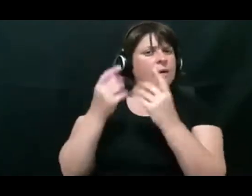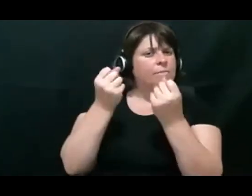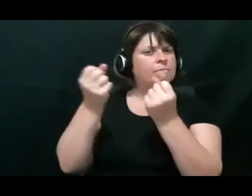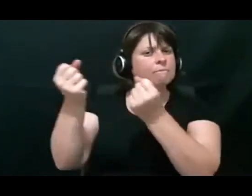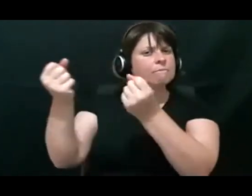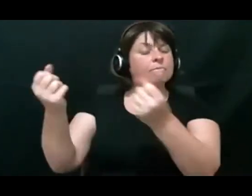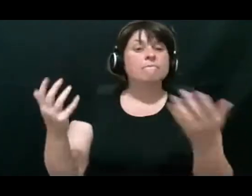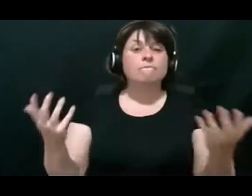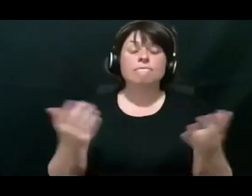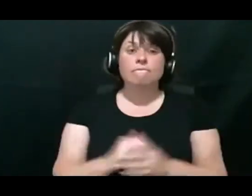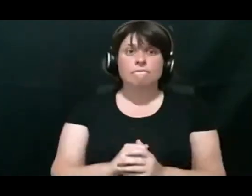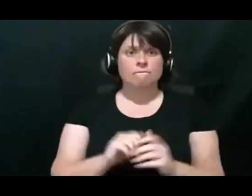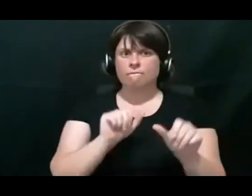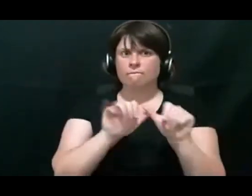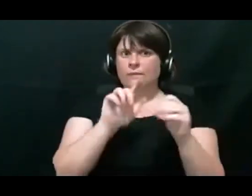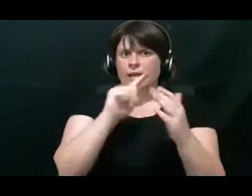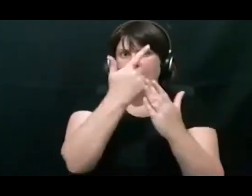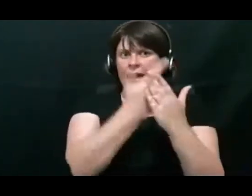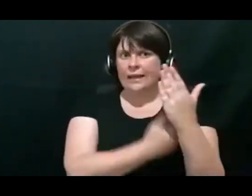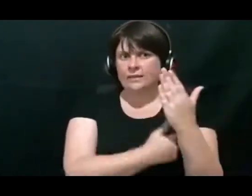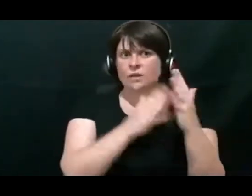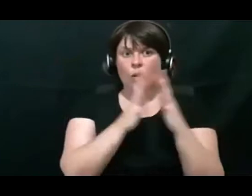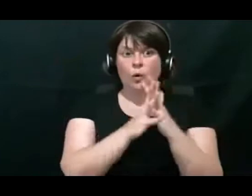There's a great list on Wikipedia.